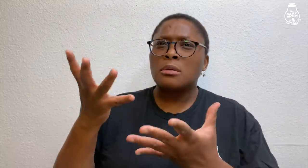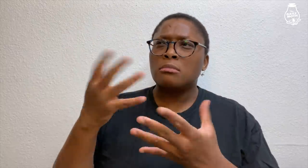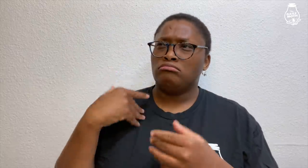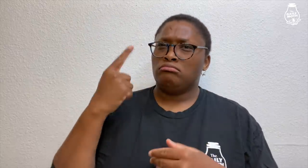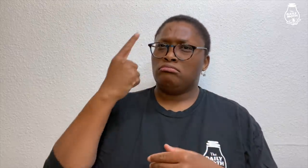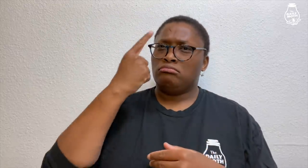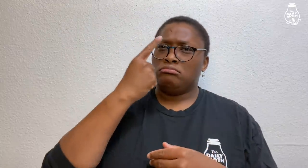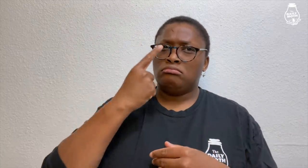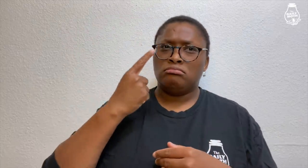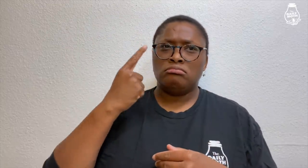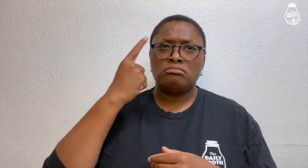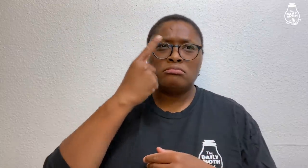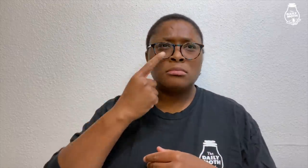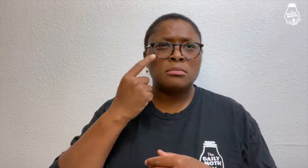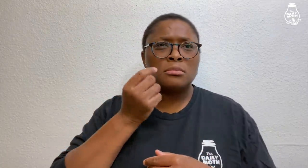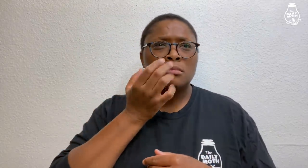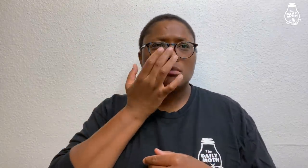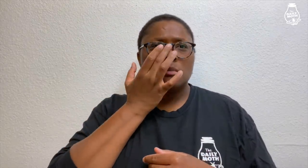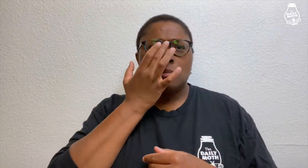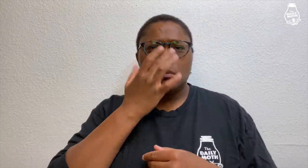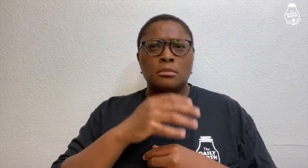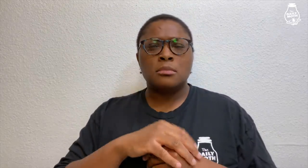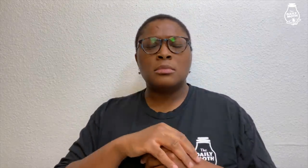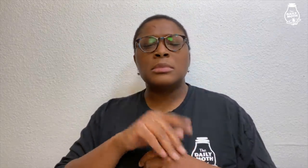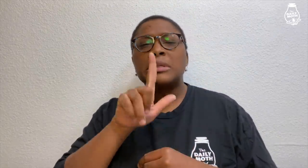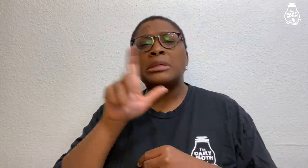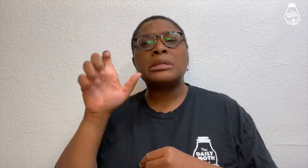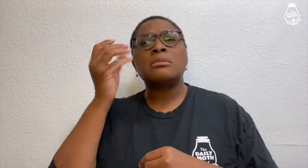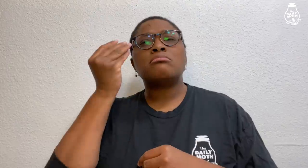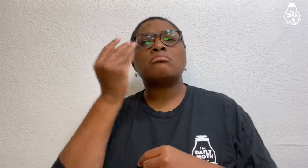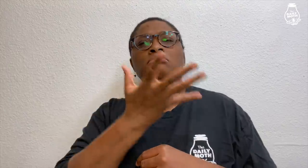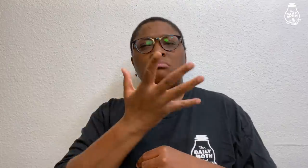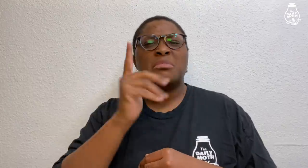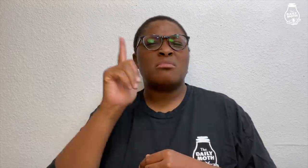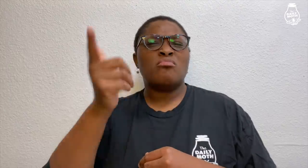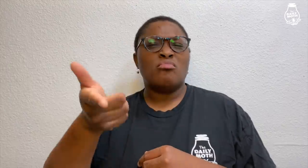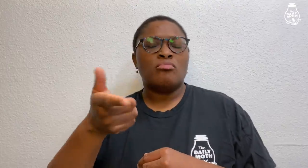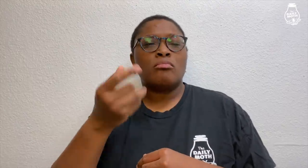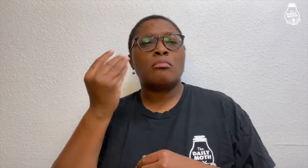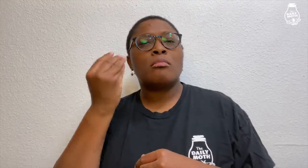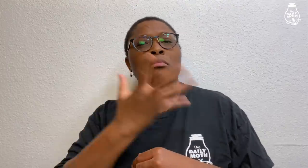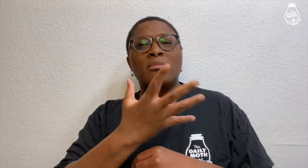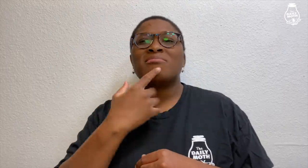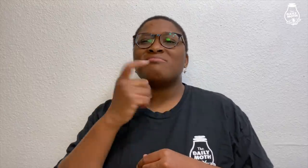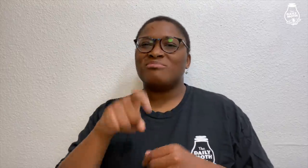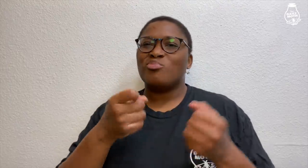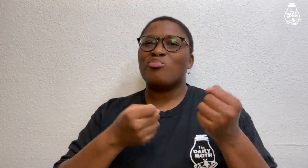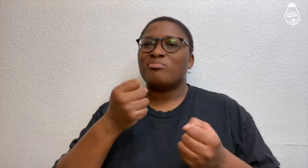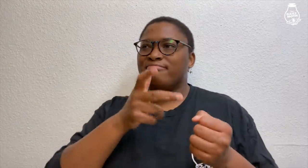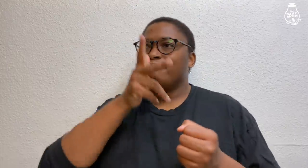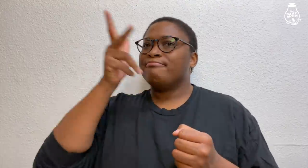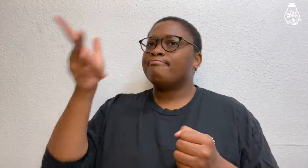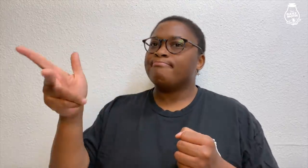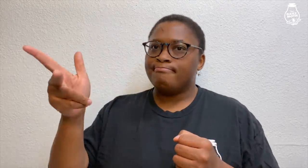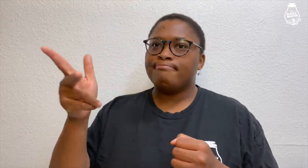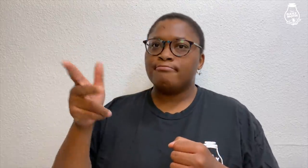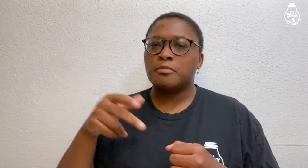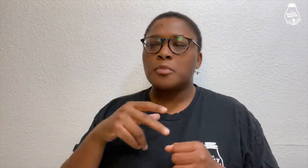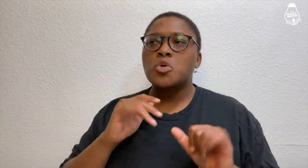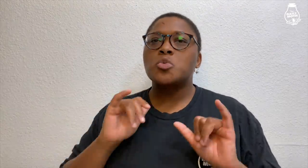I hadn't told him. Lee told me later I had to move the car,